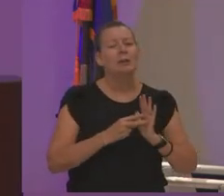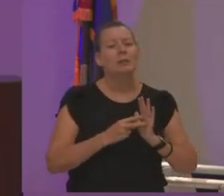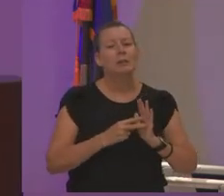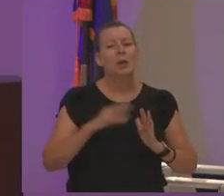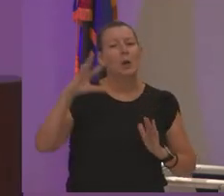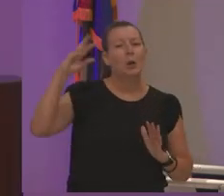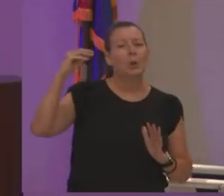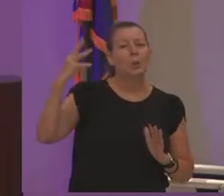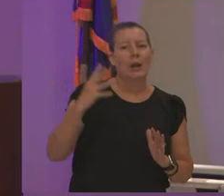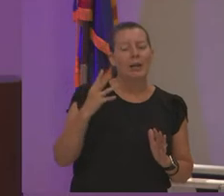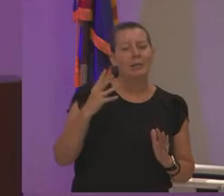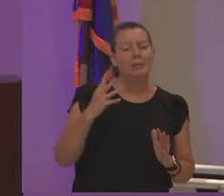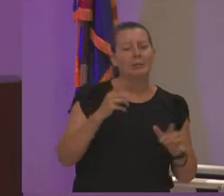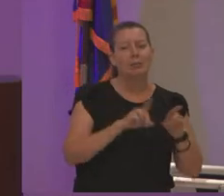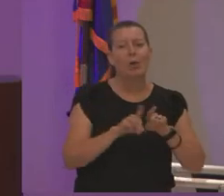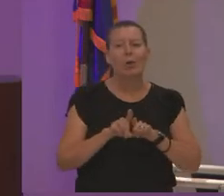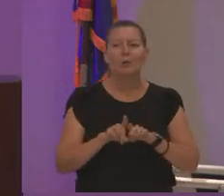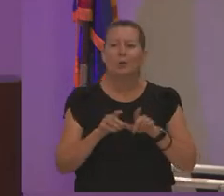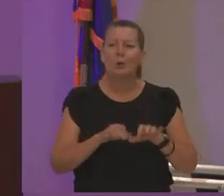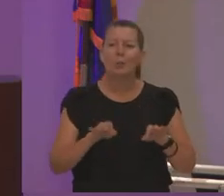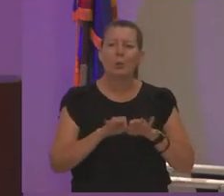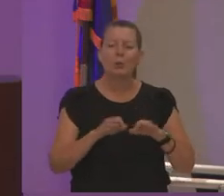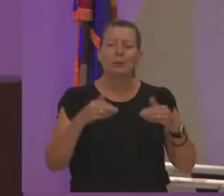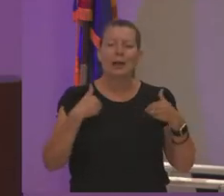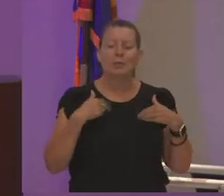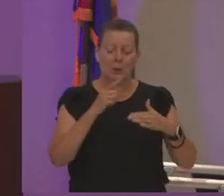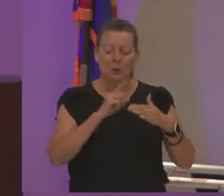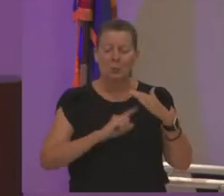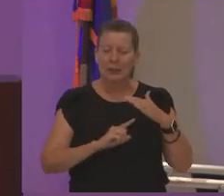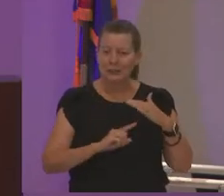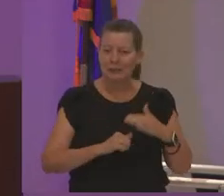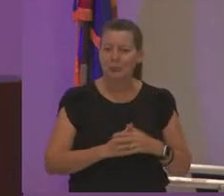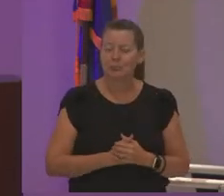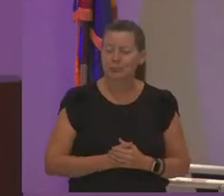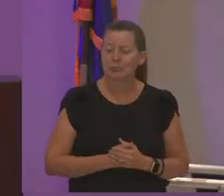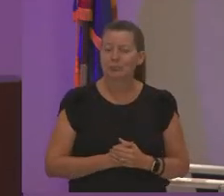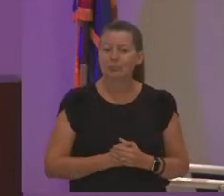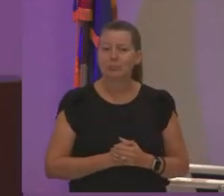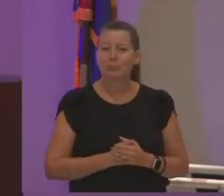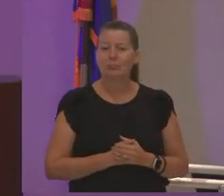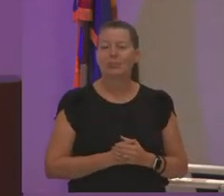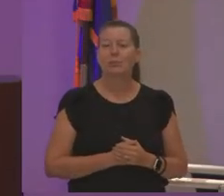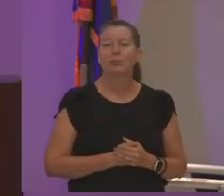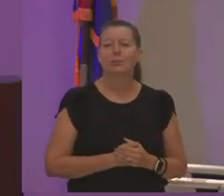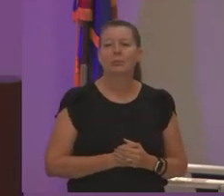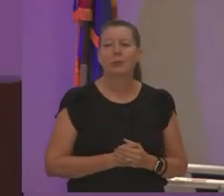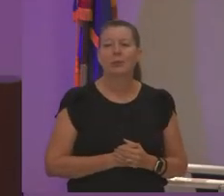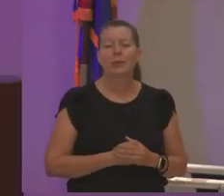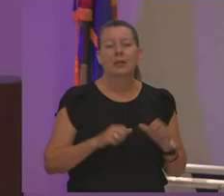i also talk about the importance of humility having humility and again i can lead with my